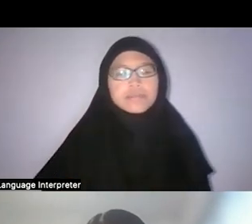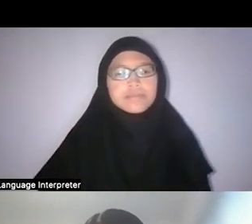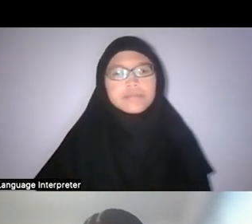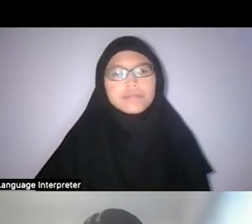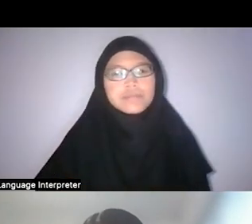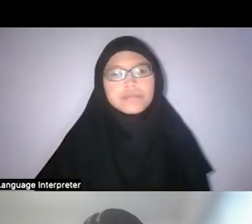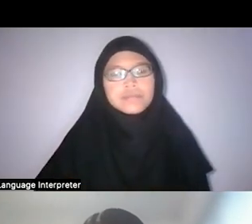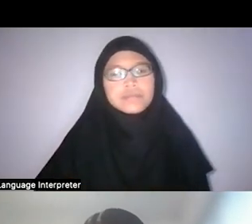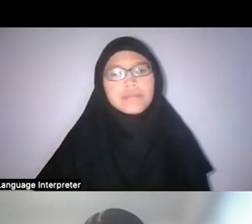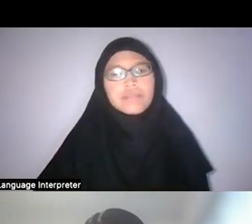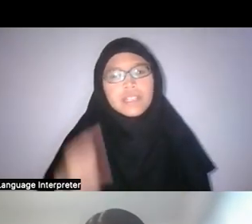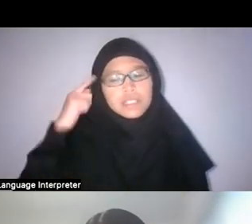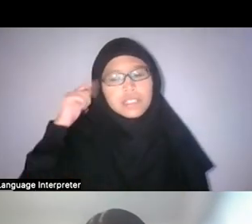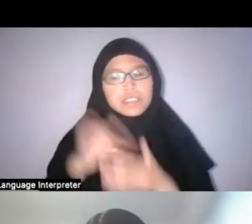But I mean this could apply anywhere.